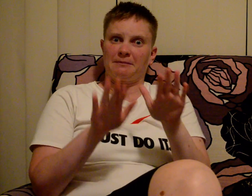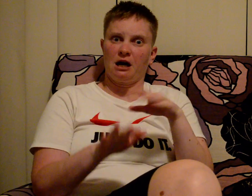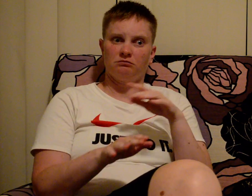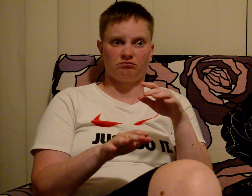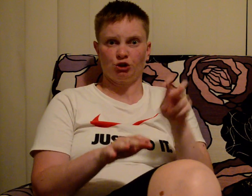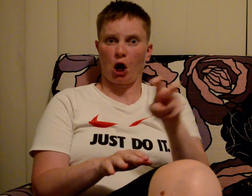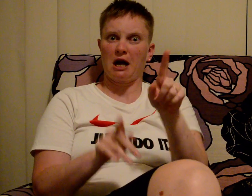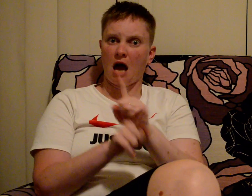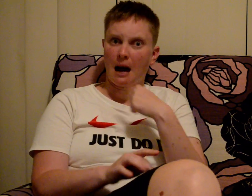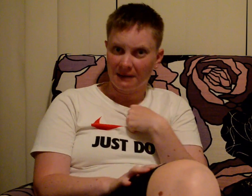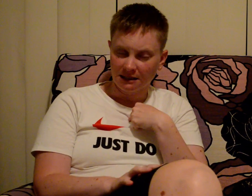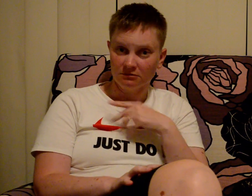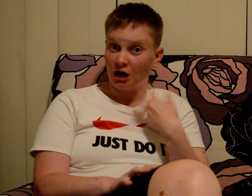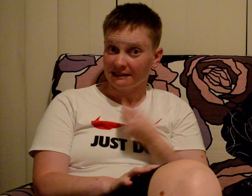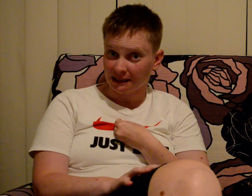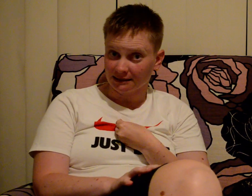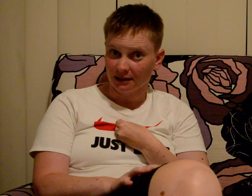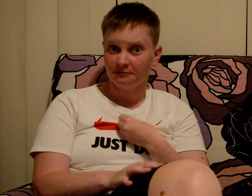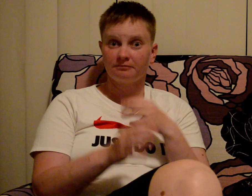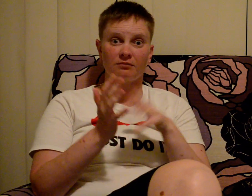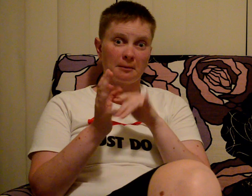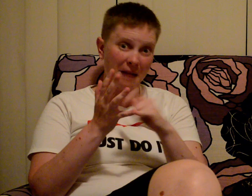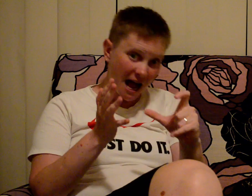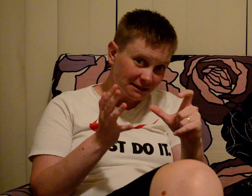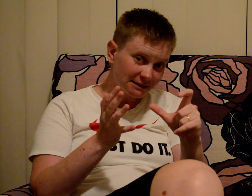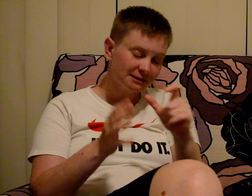similar journey like me as transgender... as transgender-masculine